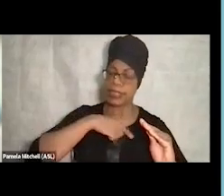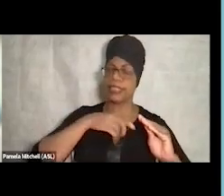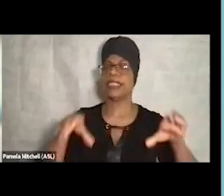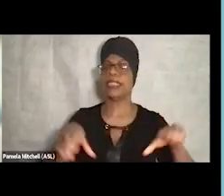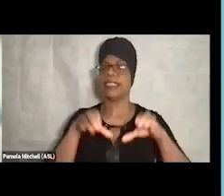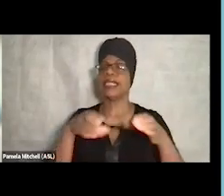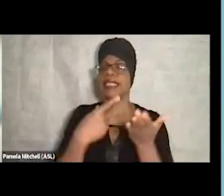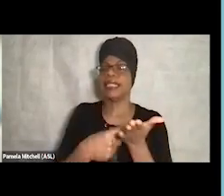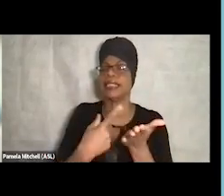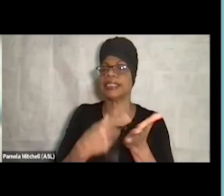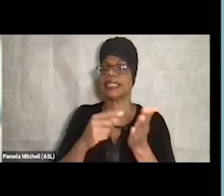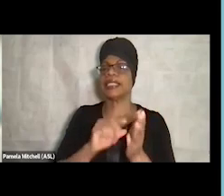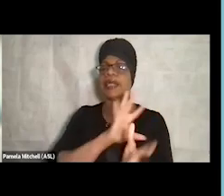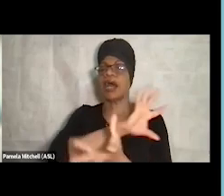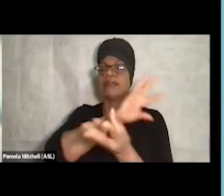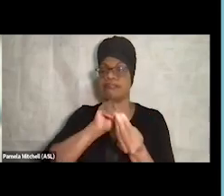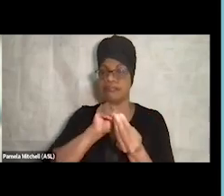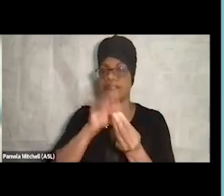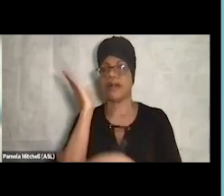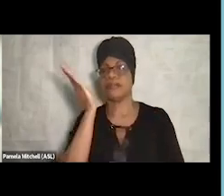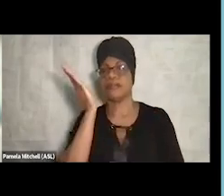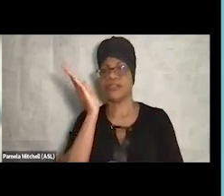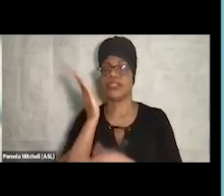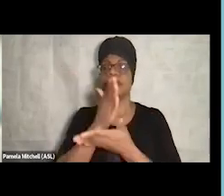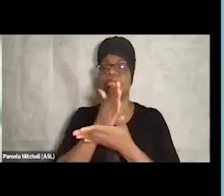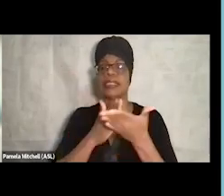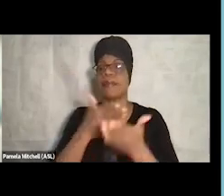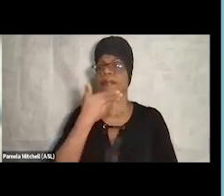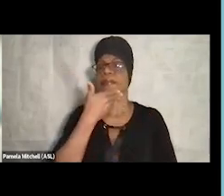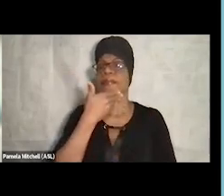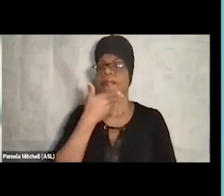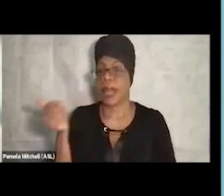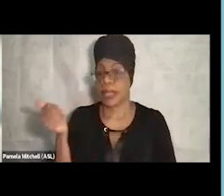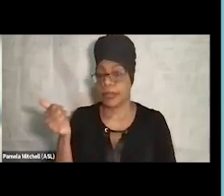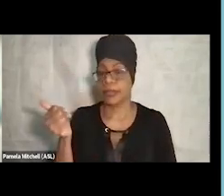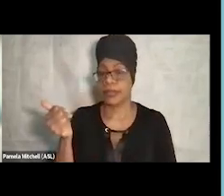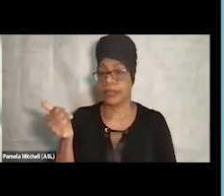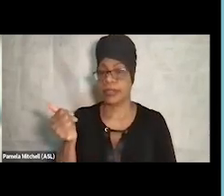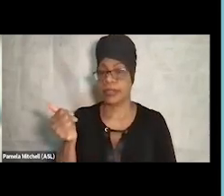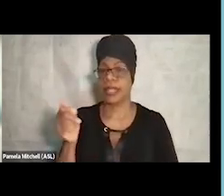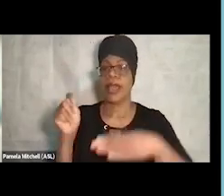an overview and presentation of some of the best practice and principles